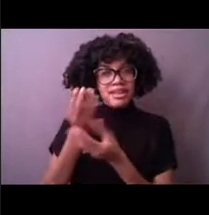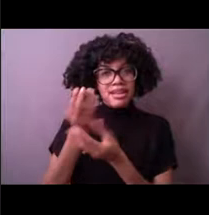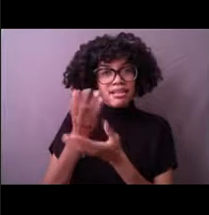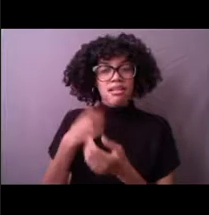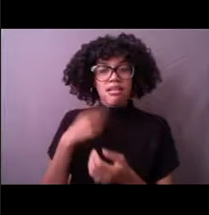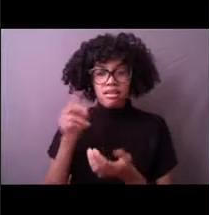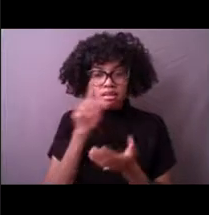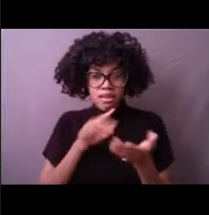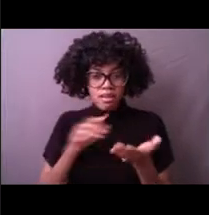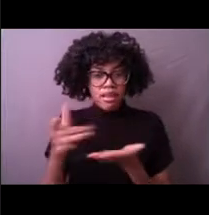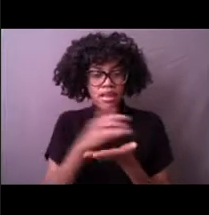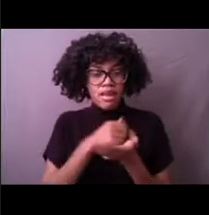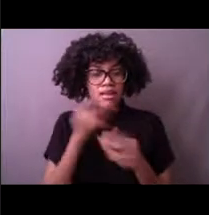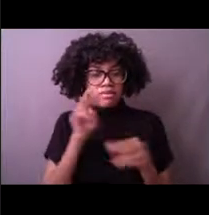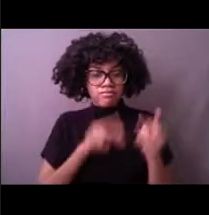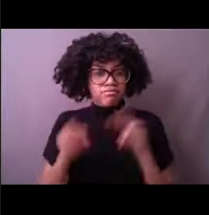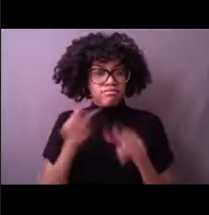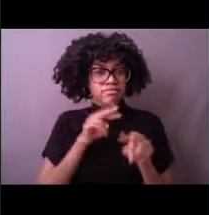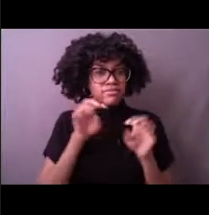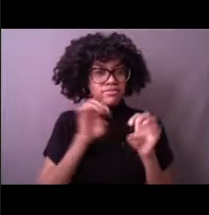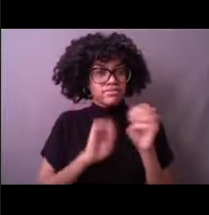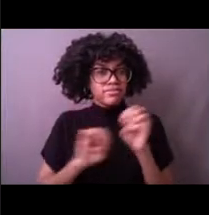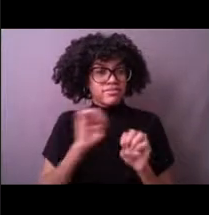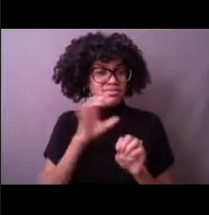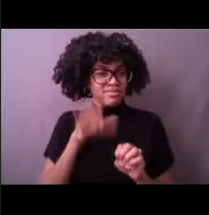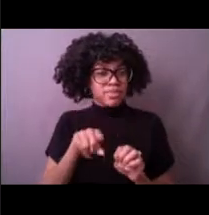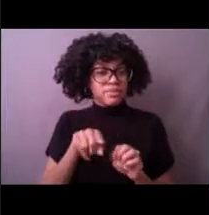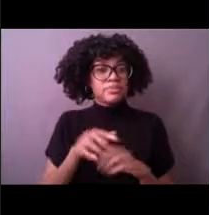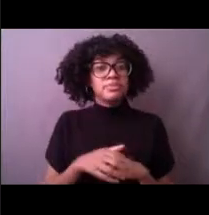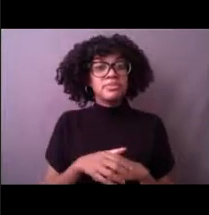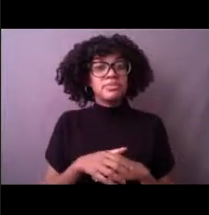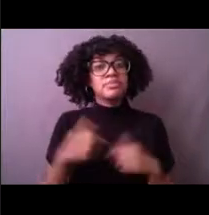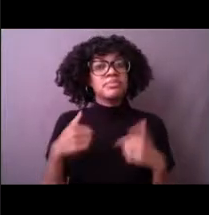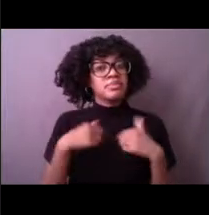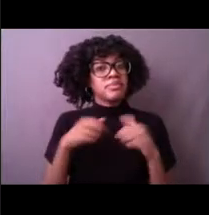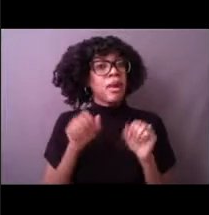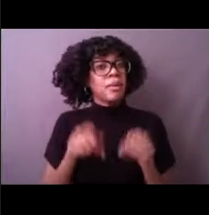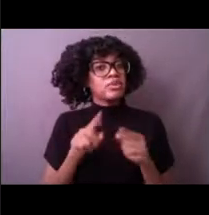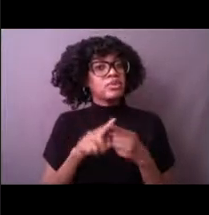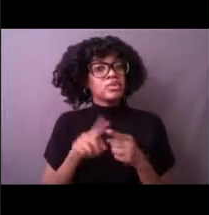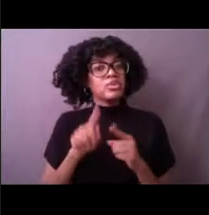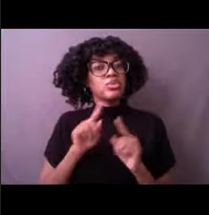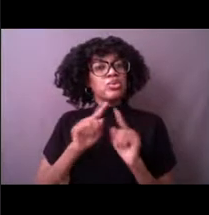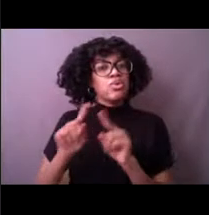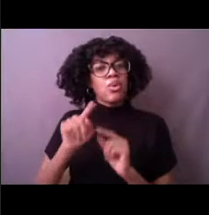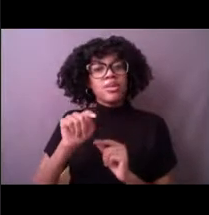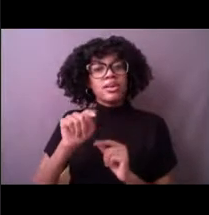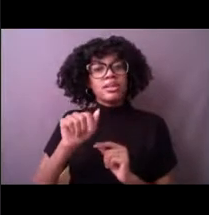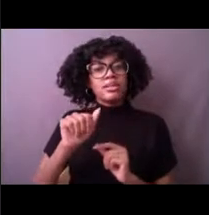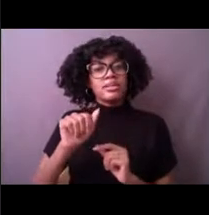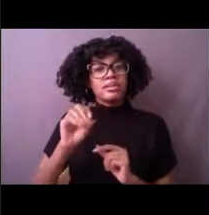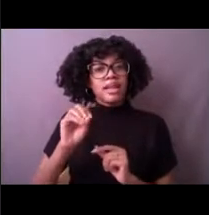to go on three TAO service cruises, where I earned my buoy hopper title.